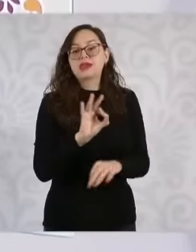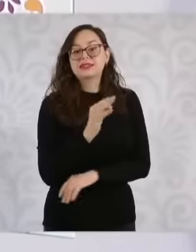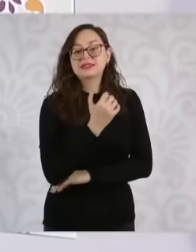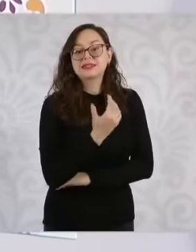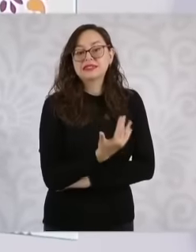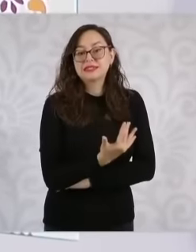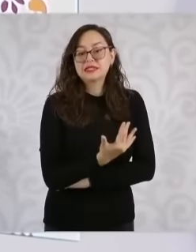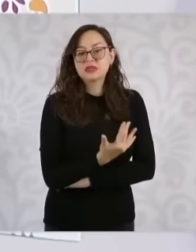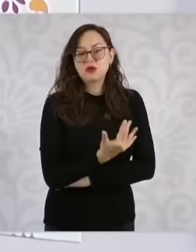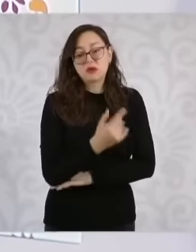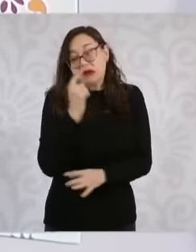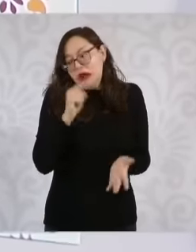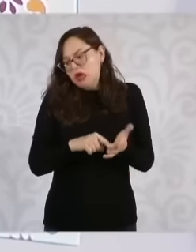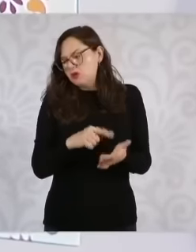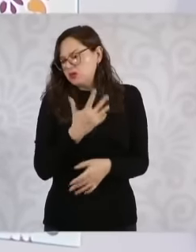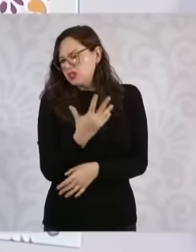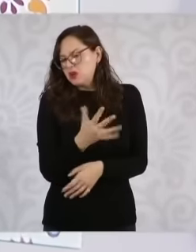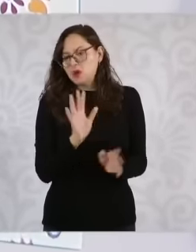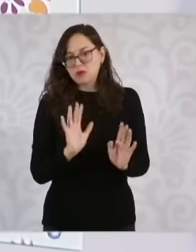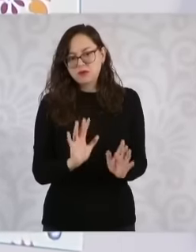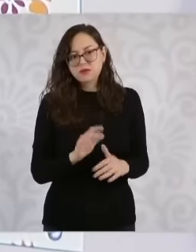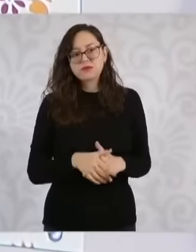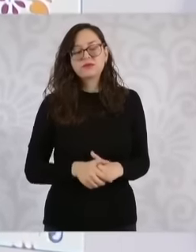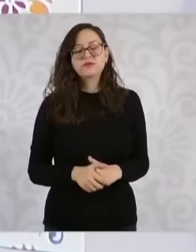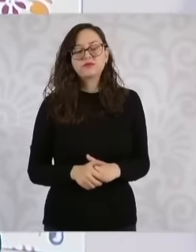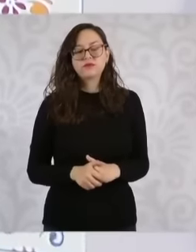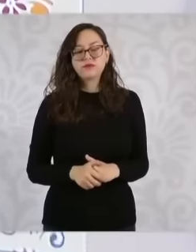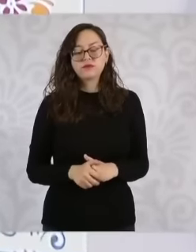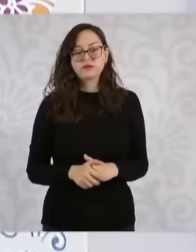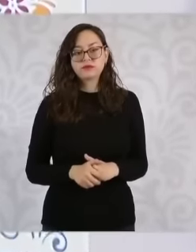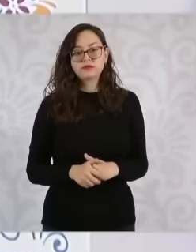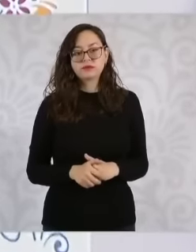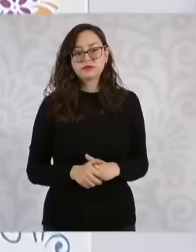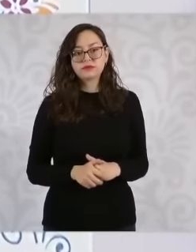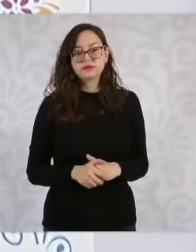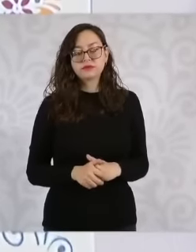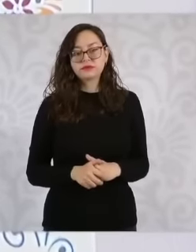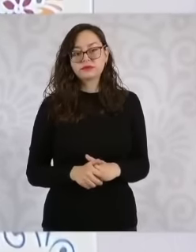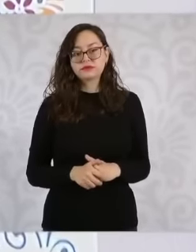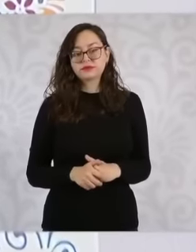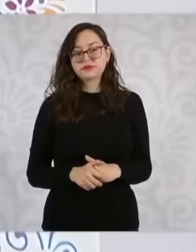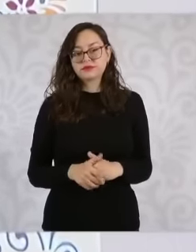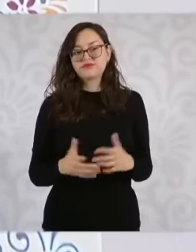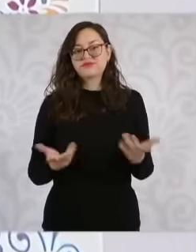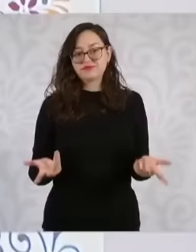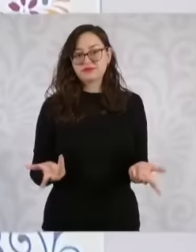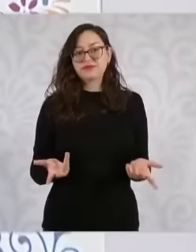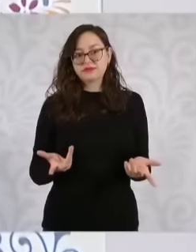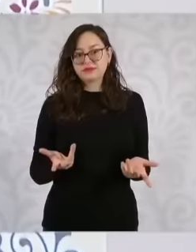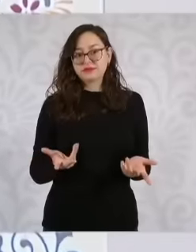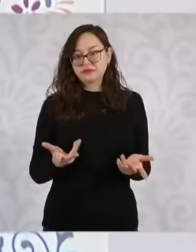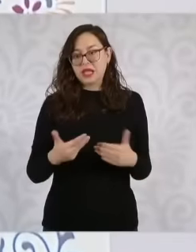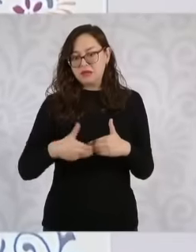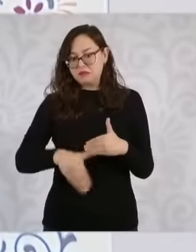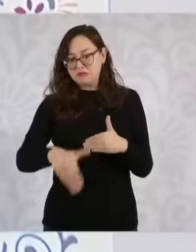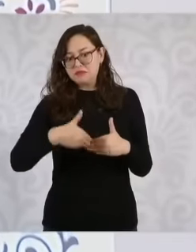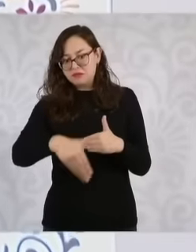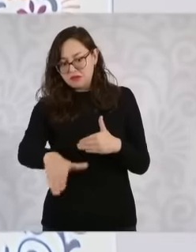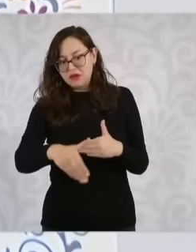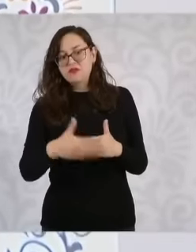there are five and although many more are chosen, then there is a lot of opportunity for Whoever